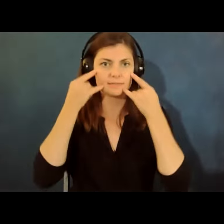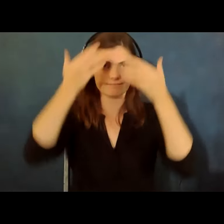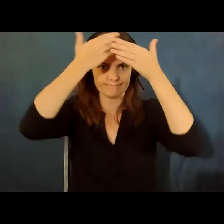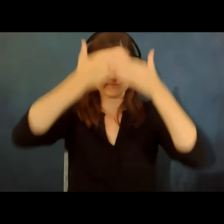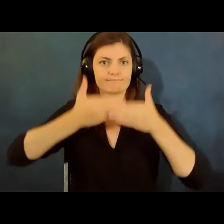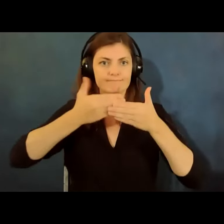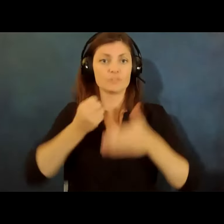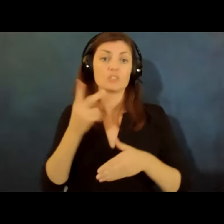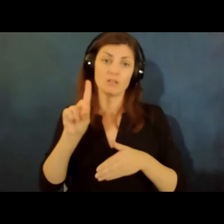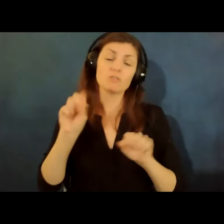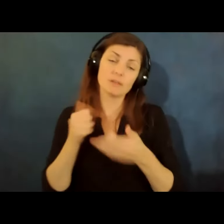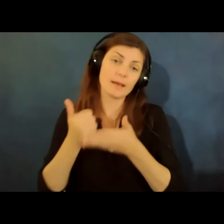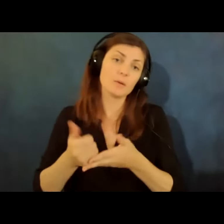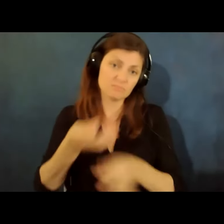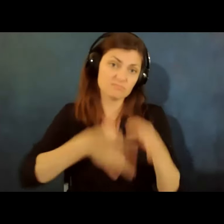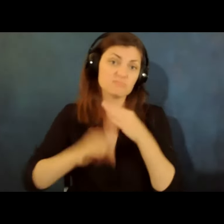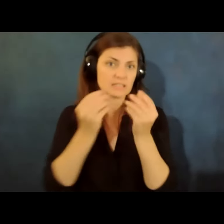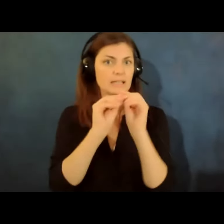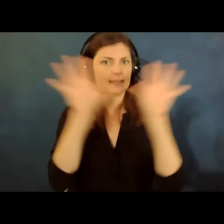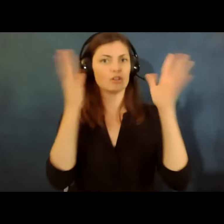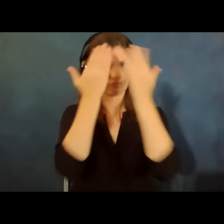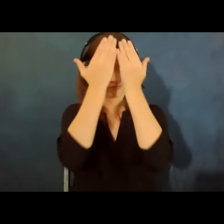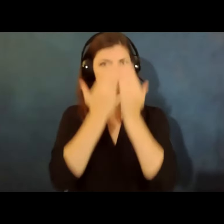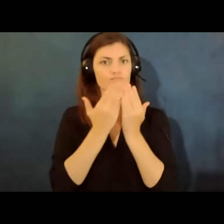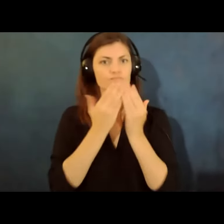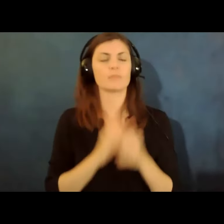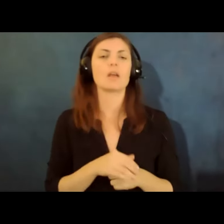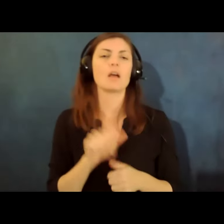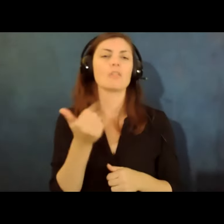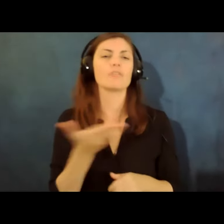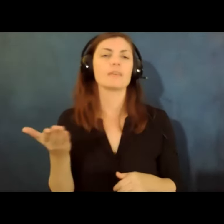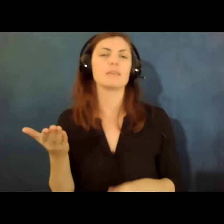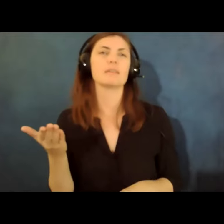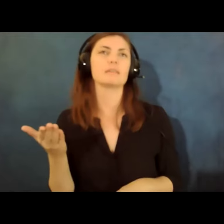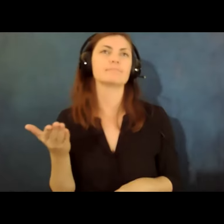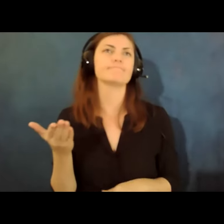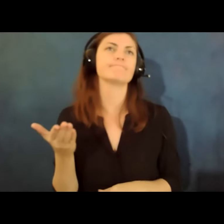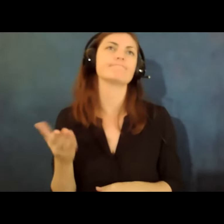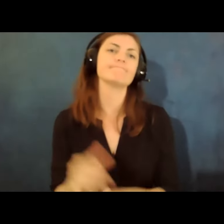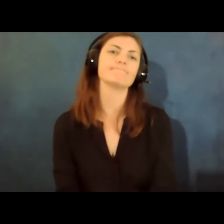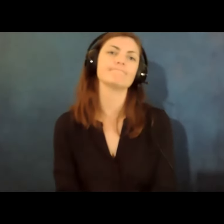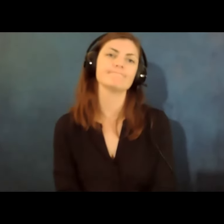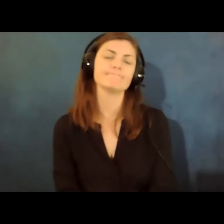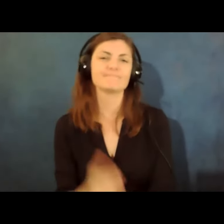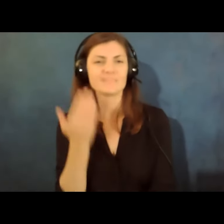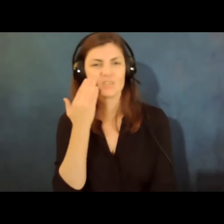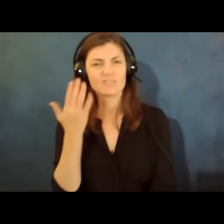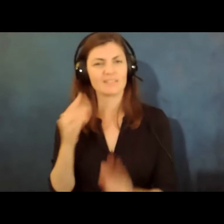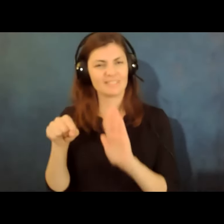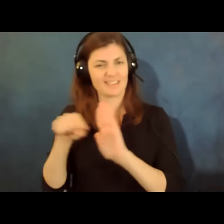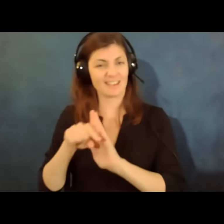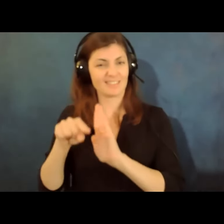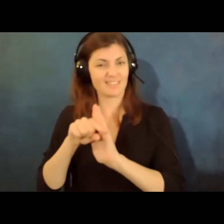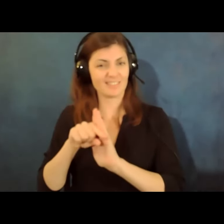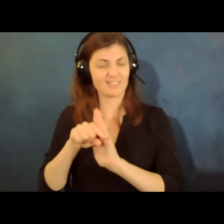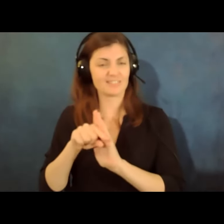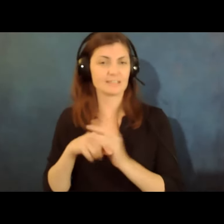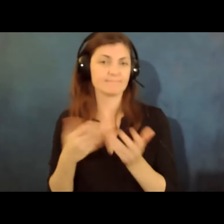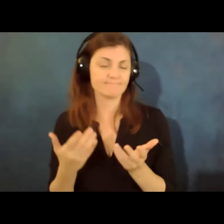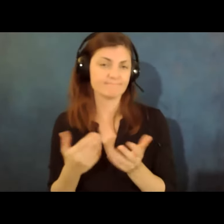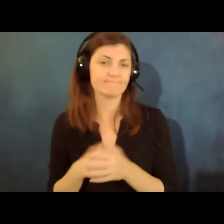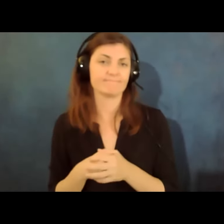can help um but the other thing that we know that is sort of a negative in this way is that sign